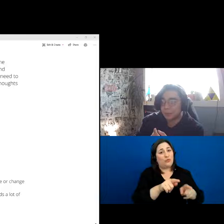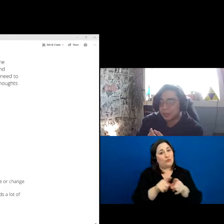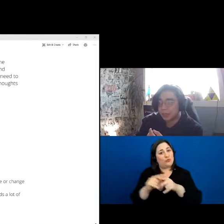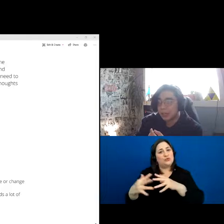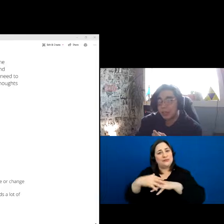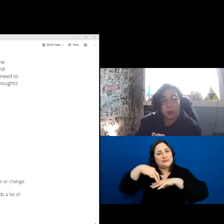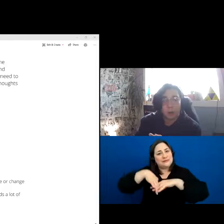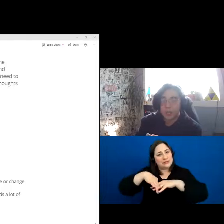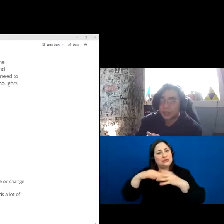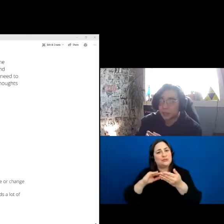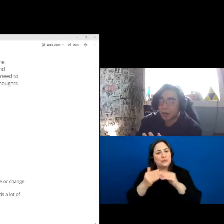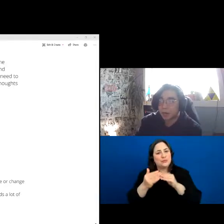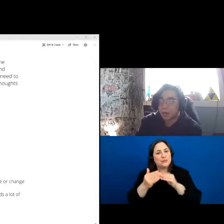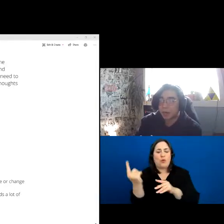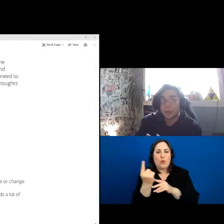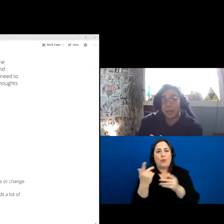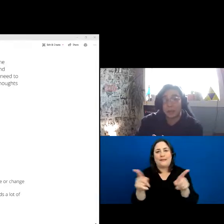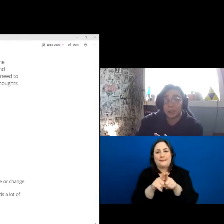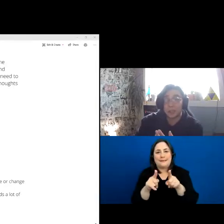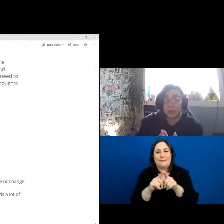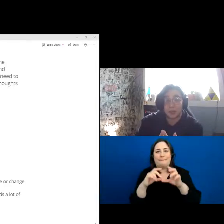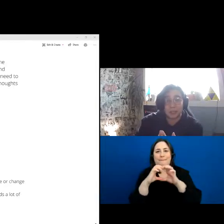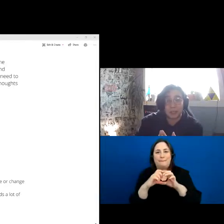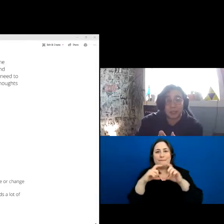You are always surrounded by your family, community,